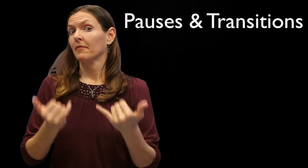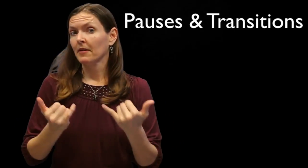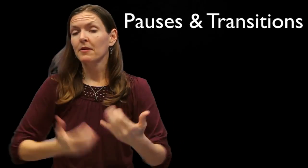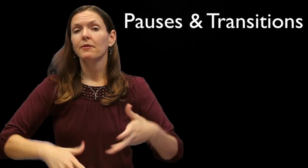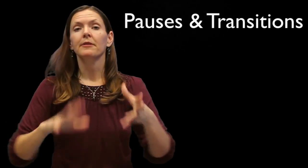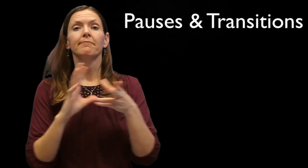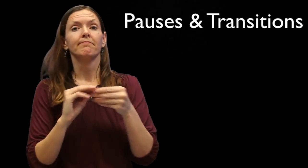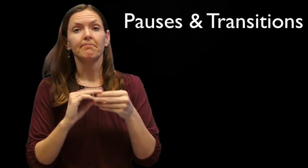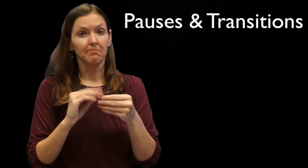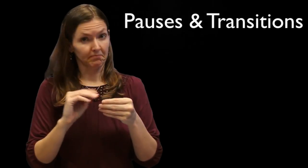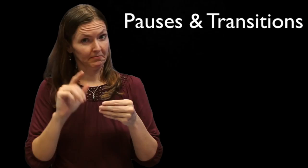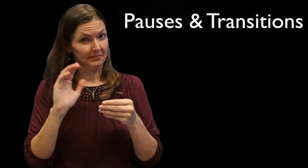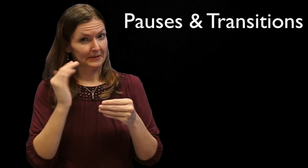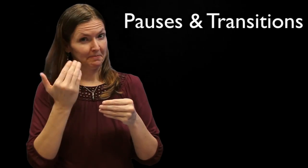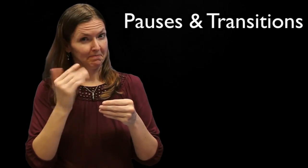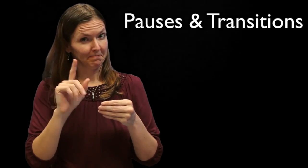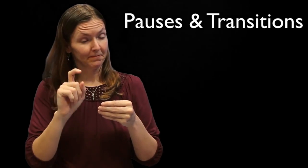pauses & transitions in ASL. Her body language shows rhythmic pauses, and she uses the sign, "NOW" to mark